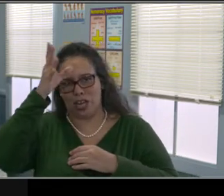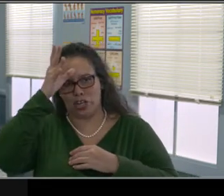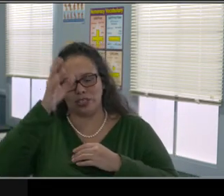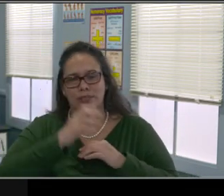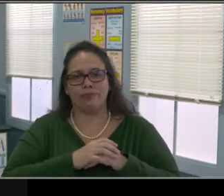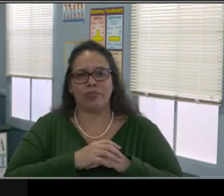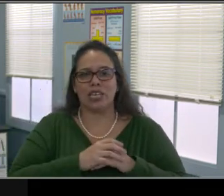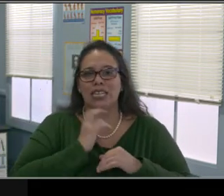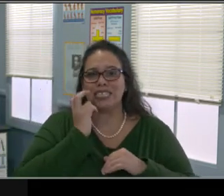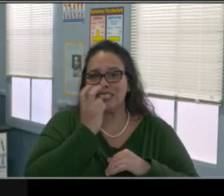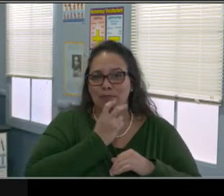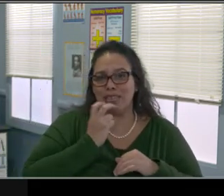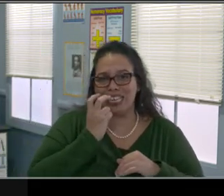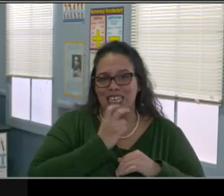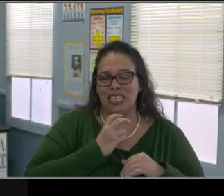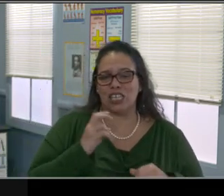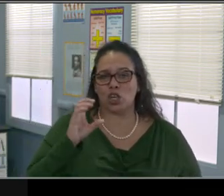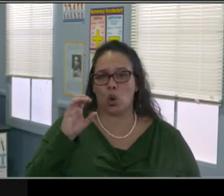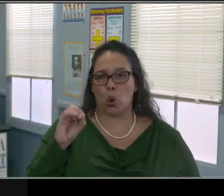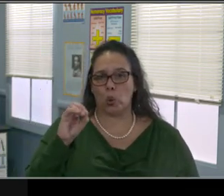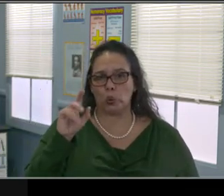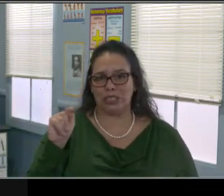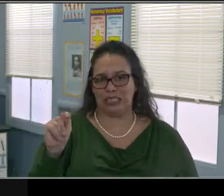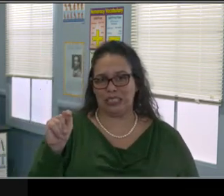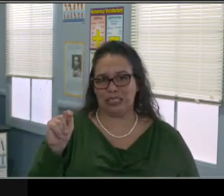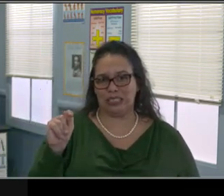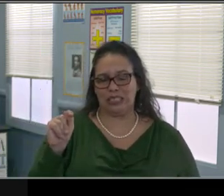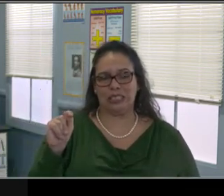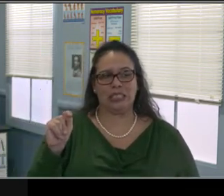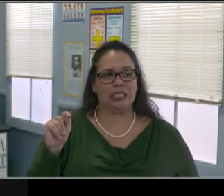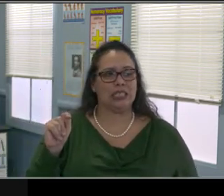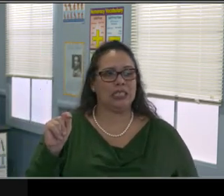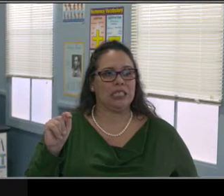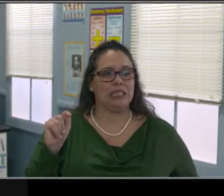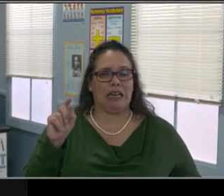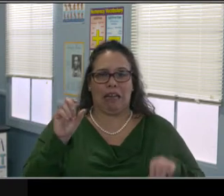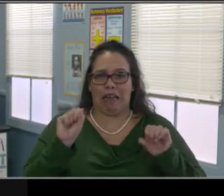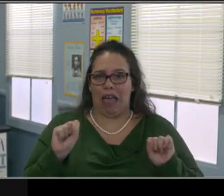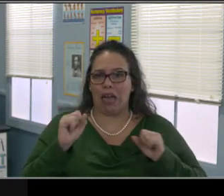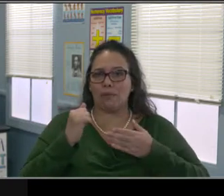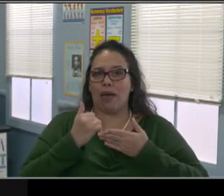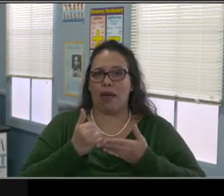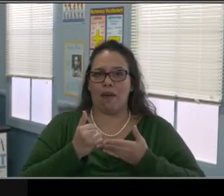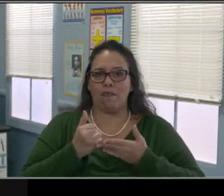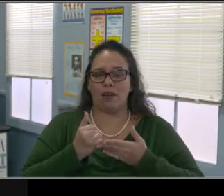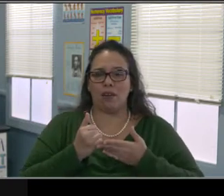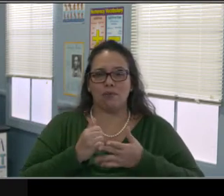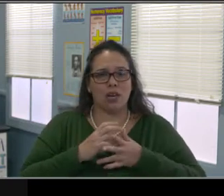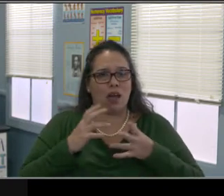Now I think everybody has a better handle on the how but obviously we can all get better